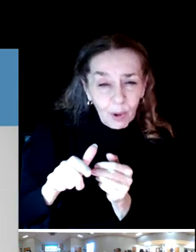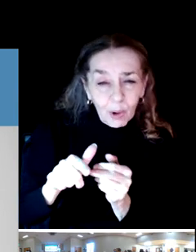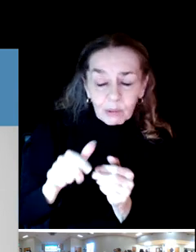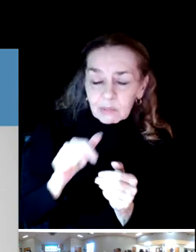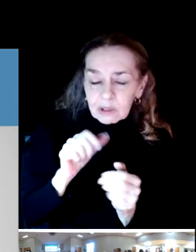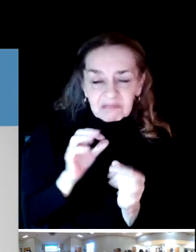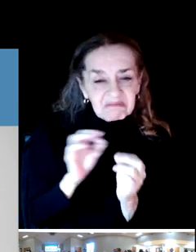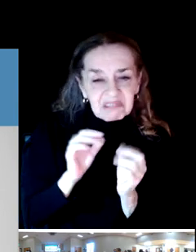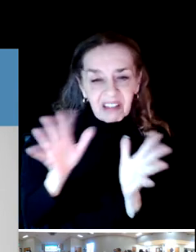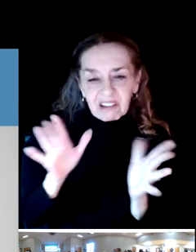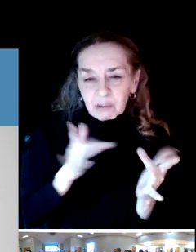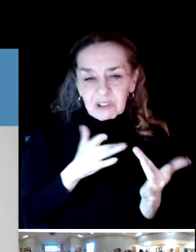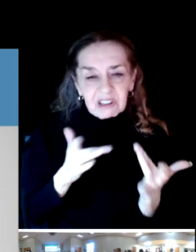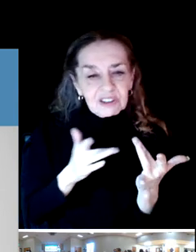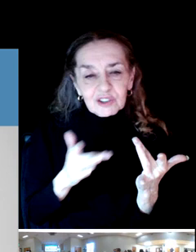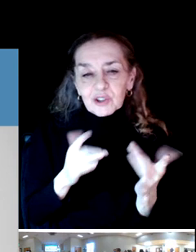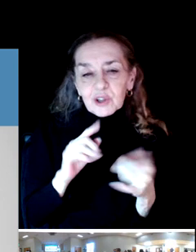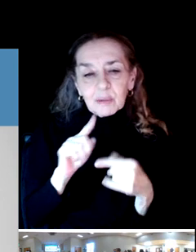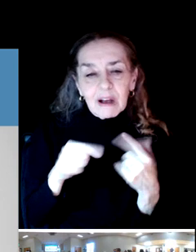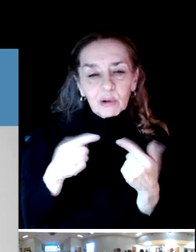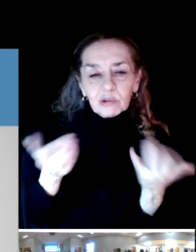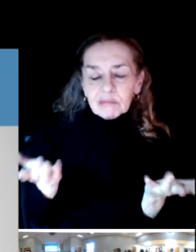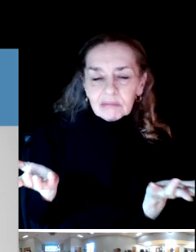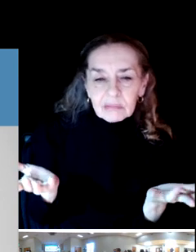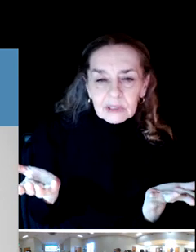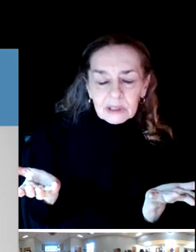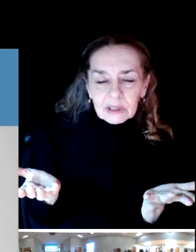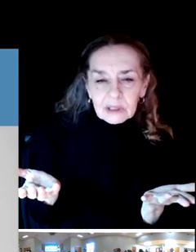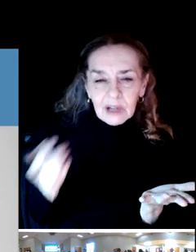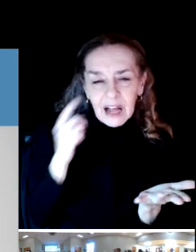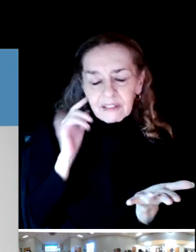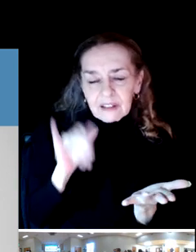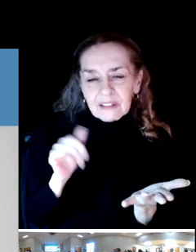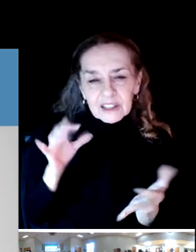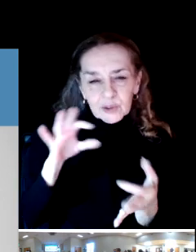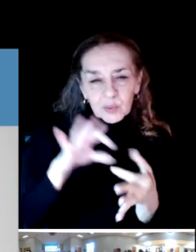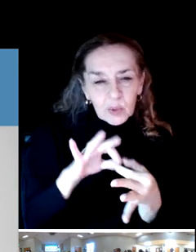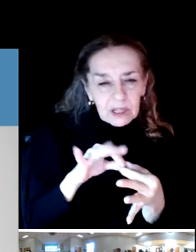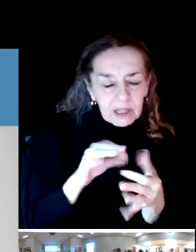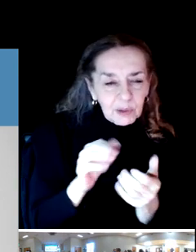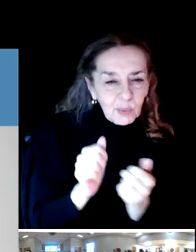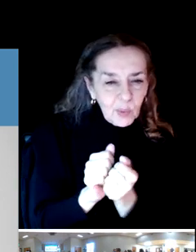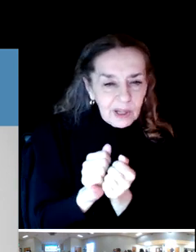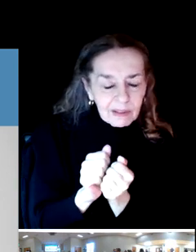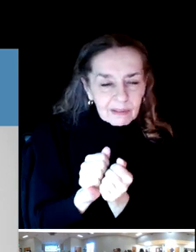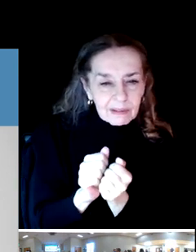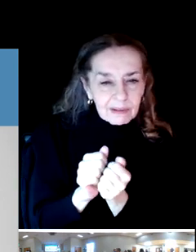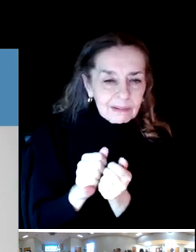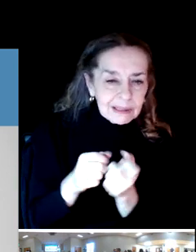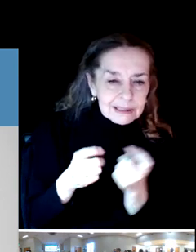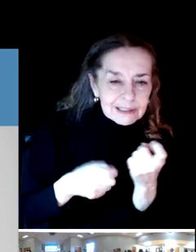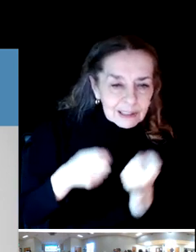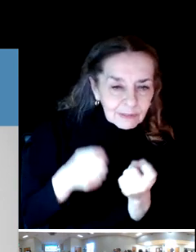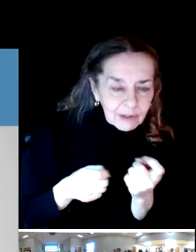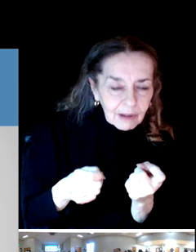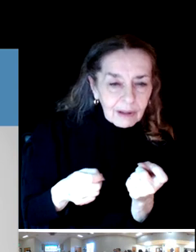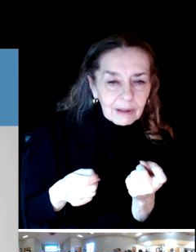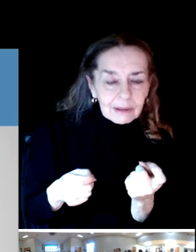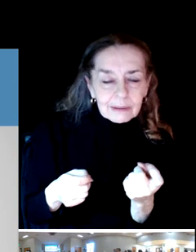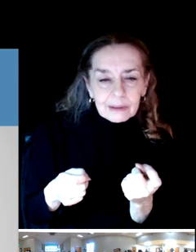I think it's probably related to the fact that it's difficult during the, you know,